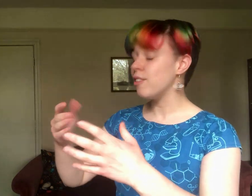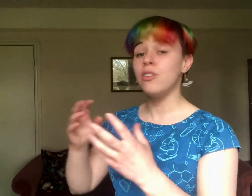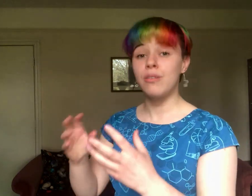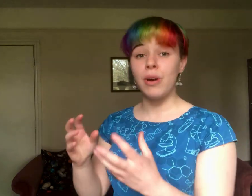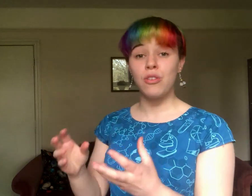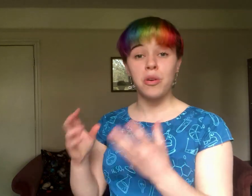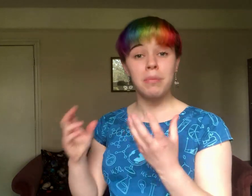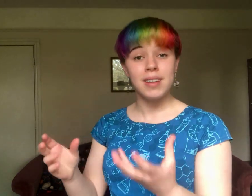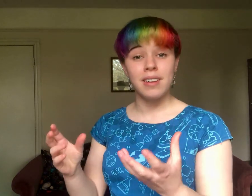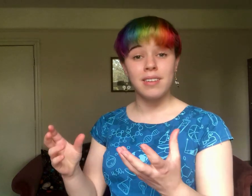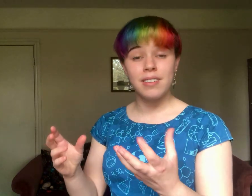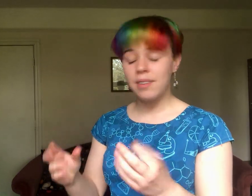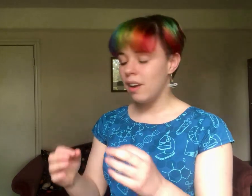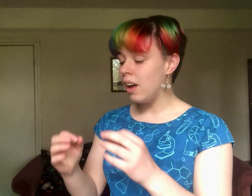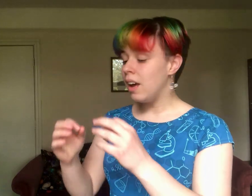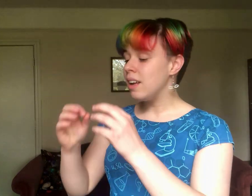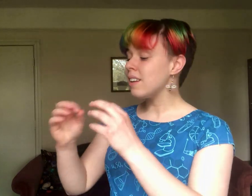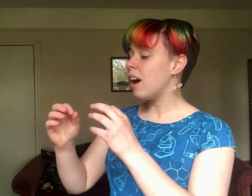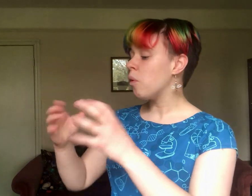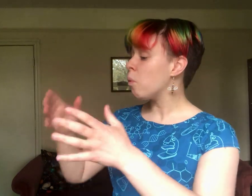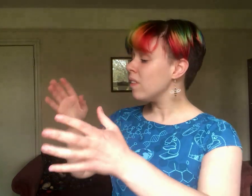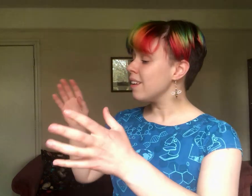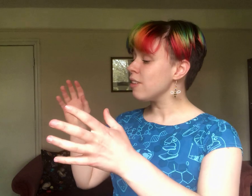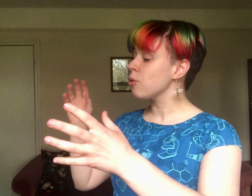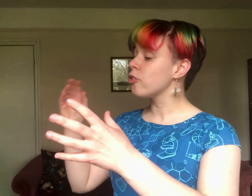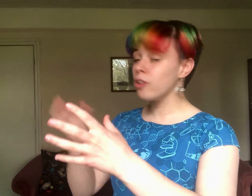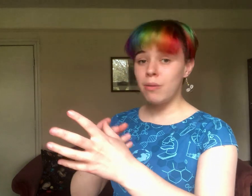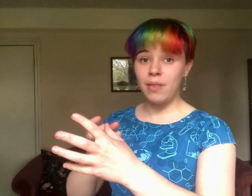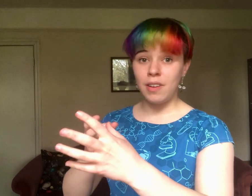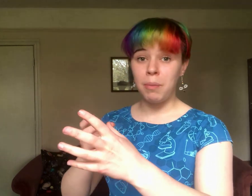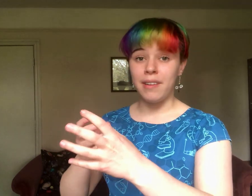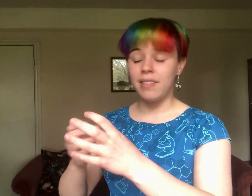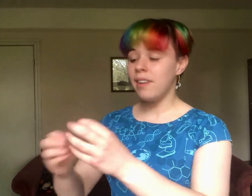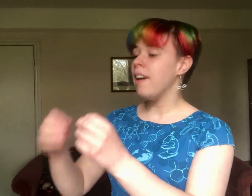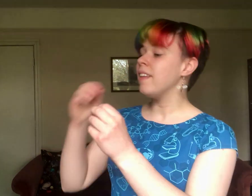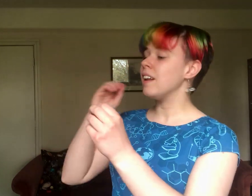using very strong magnets. Now, when the electrons go around these bends, they let